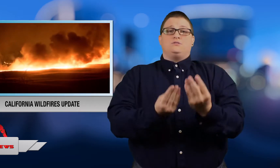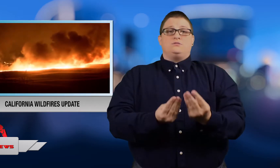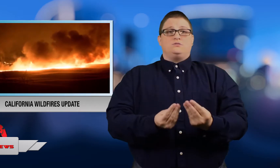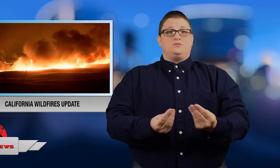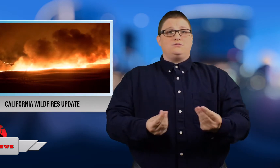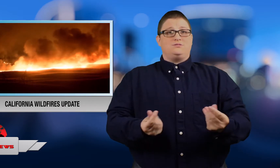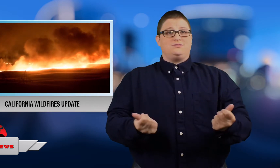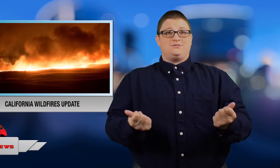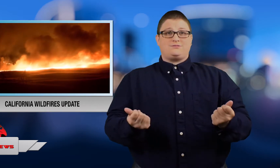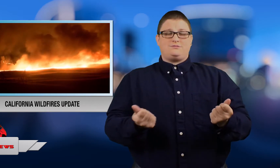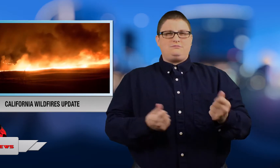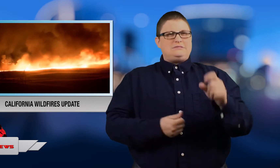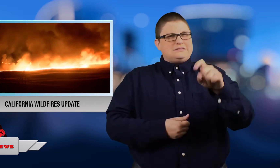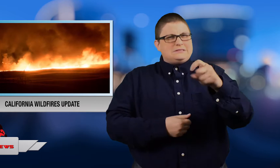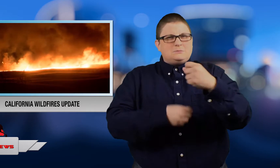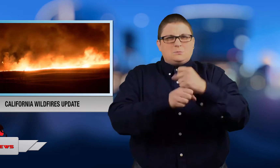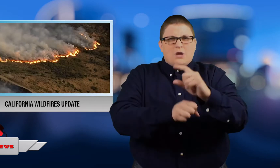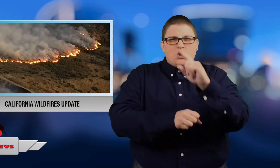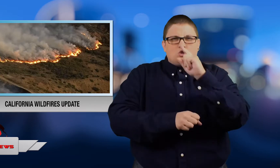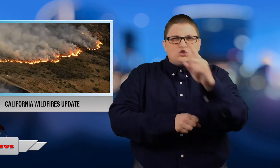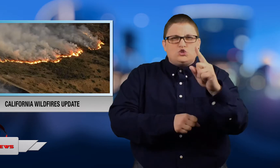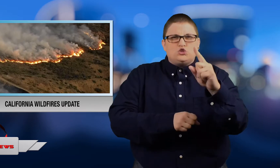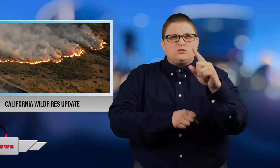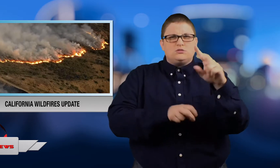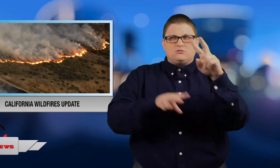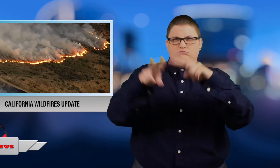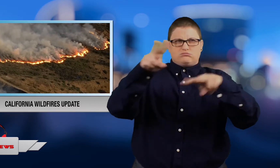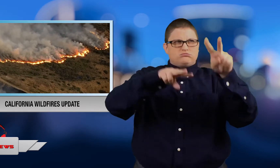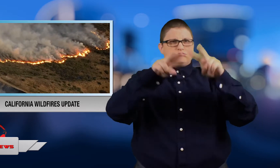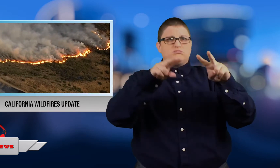are contained. And officials need to secure